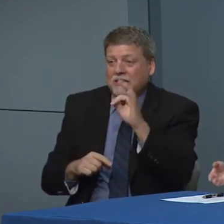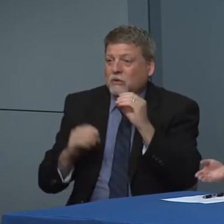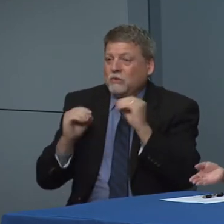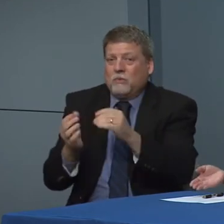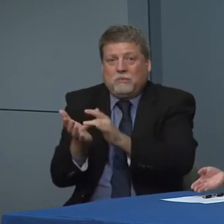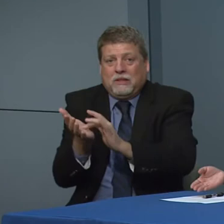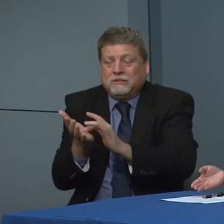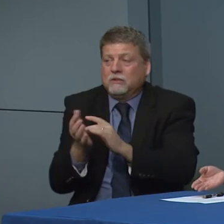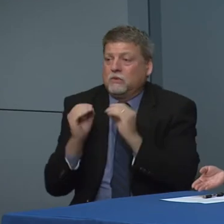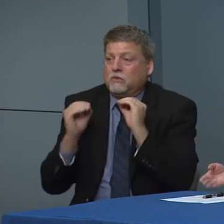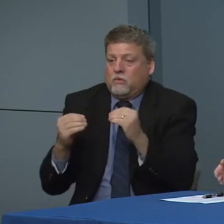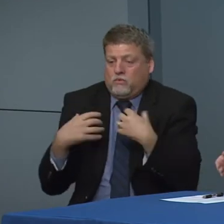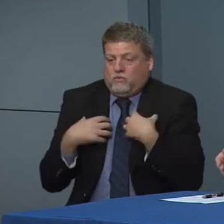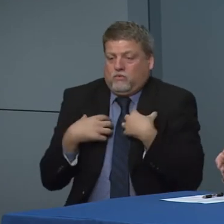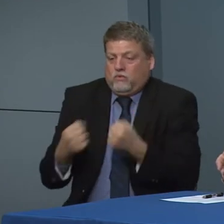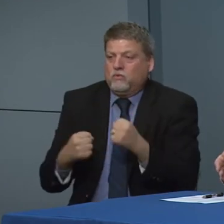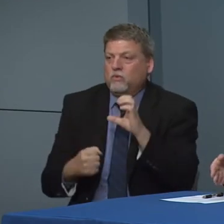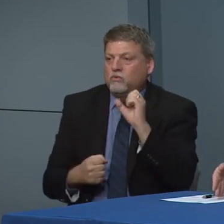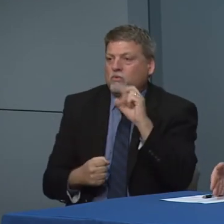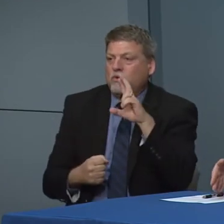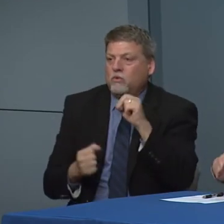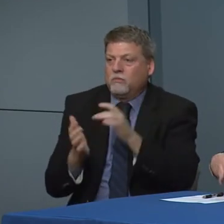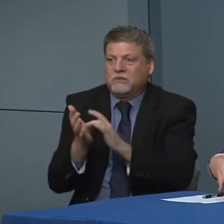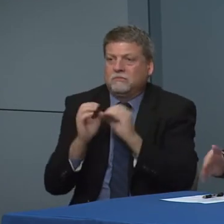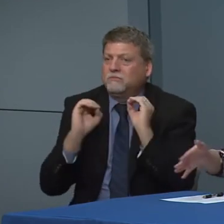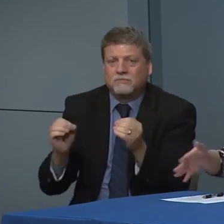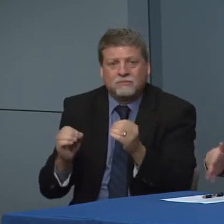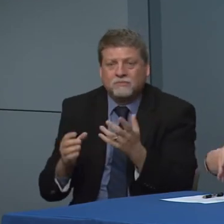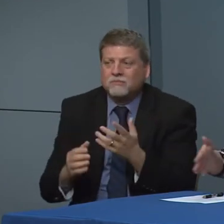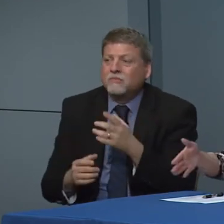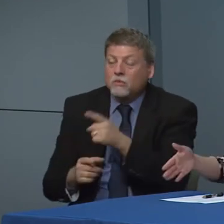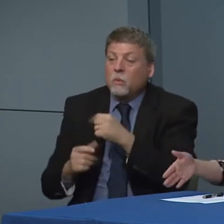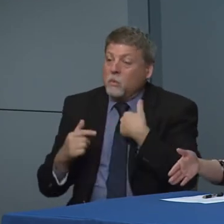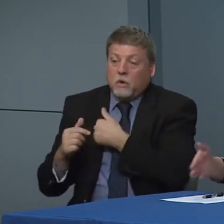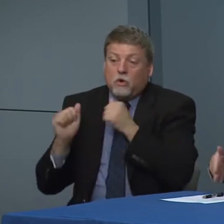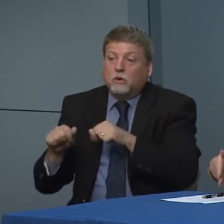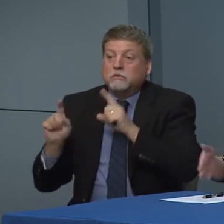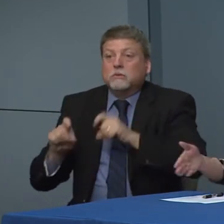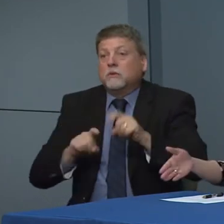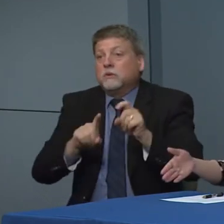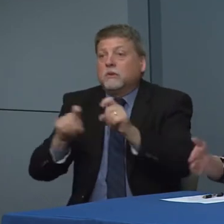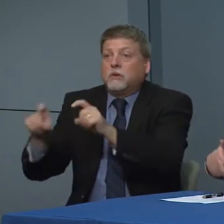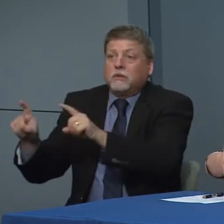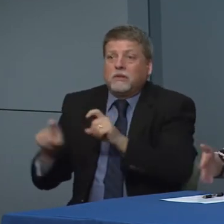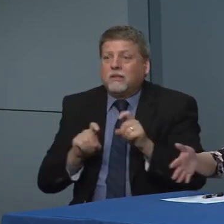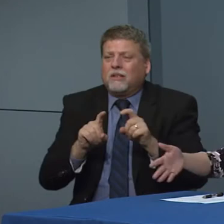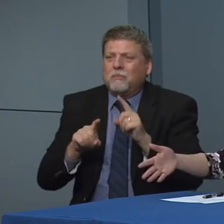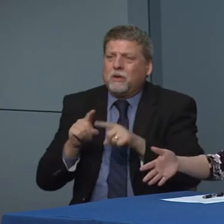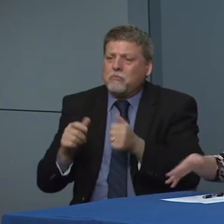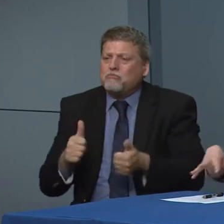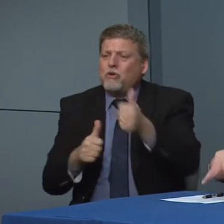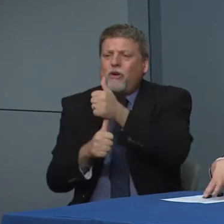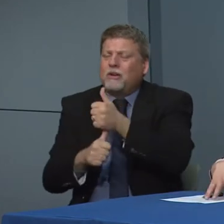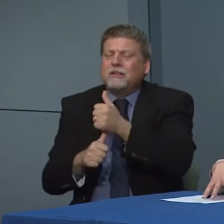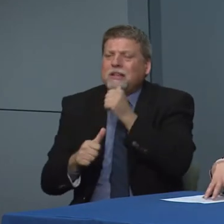medicines and we don't have a vaccine. So testing again. The importance of testing changes as we move through this